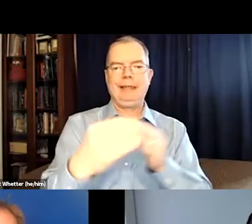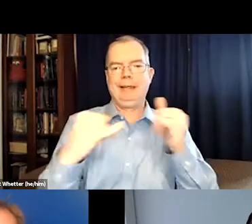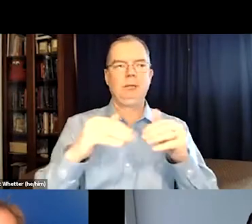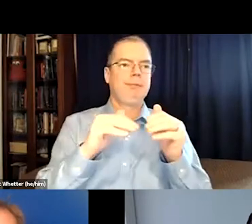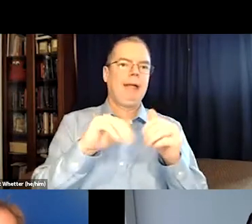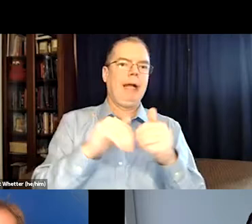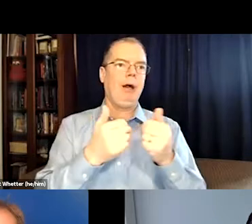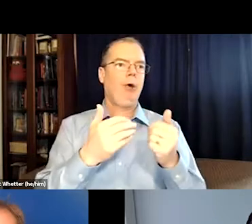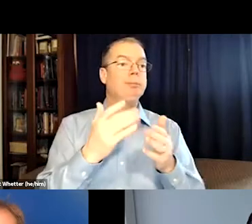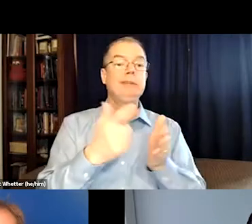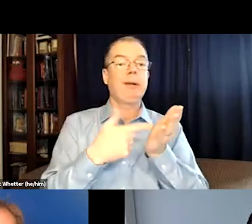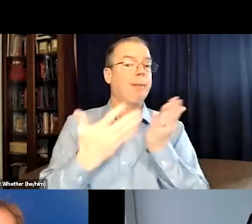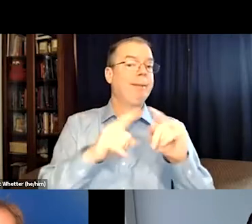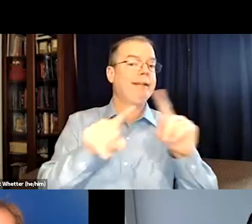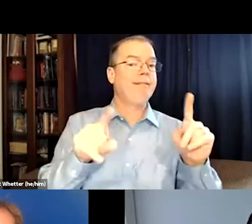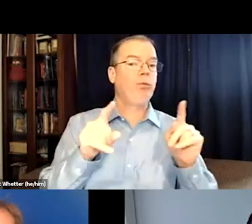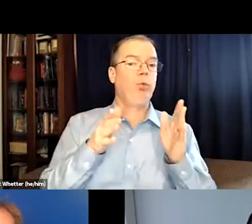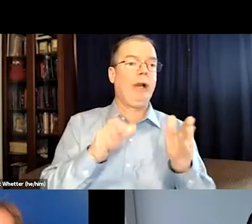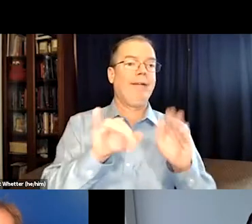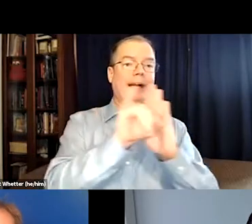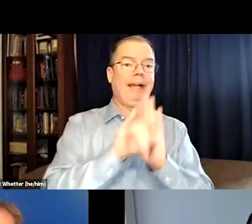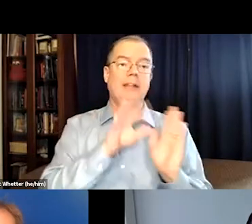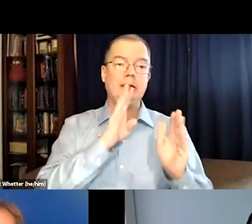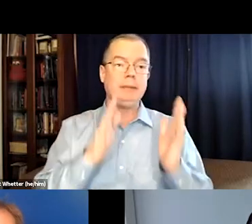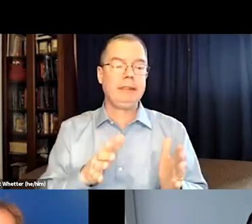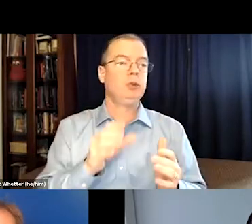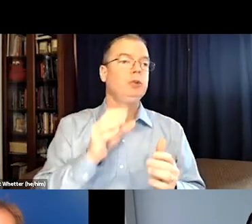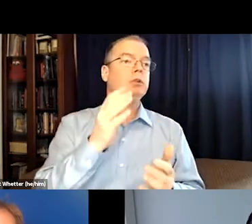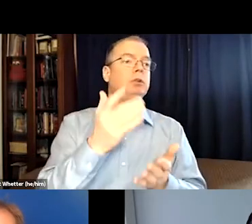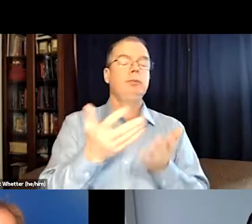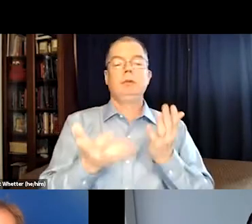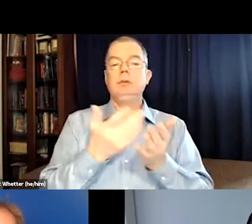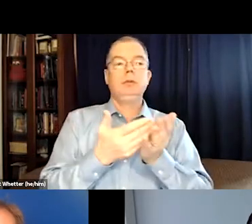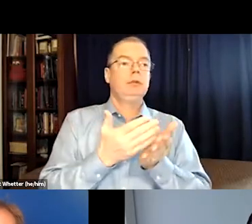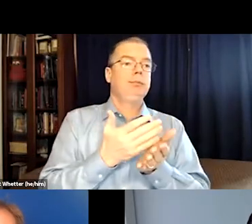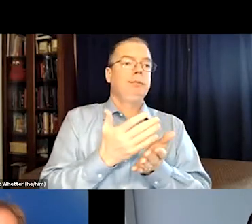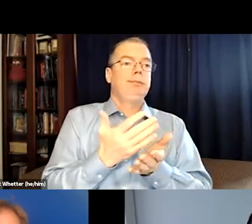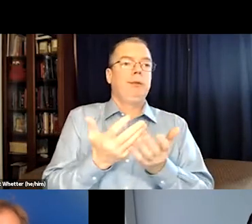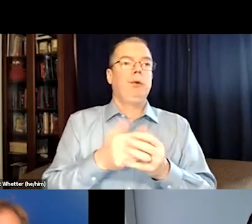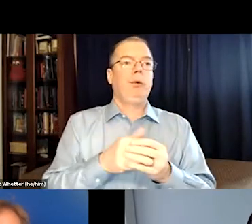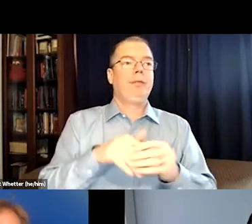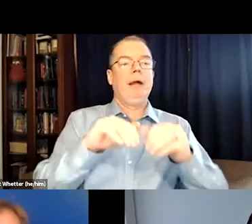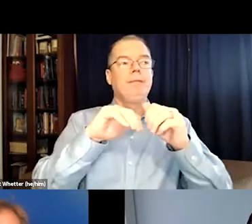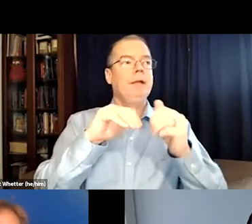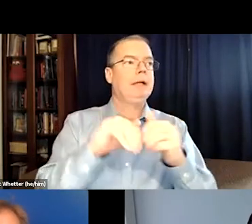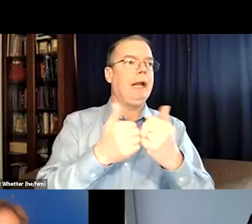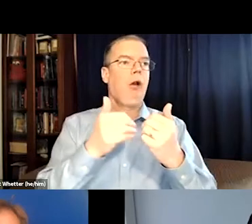work and find that documentation that will give you the guidelines, because sometimes they might have a different way of identifying speakers